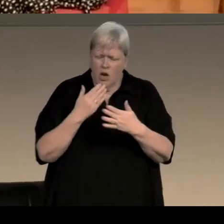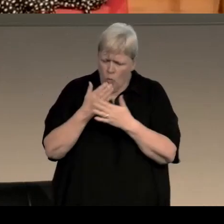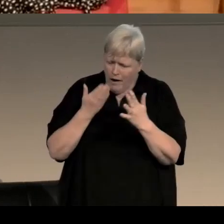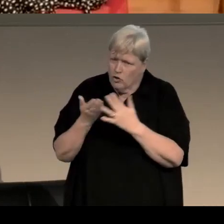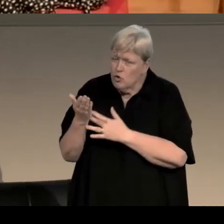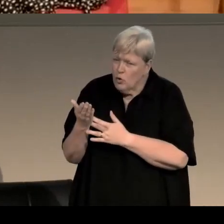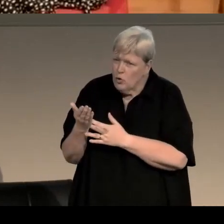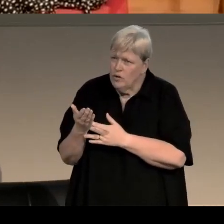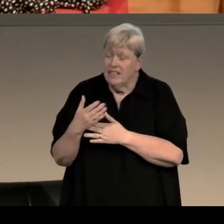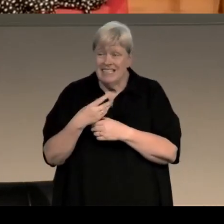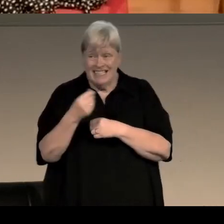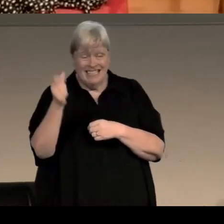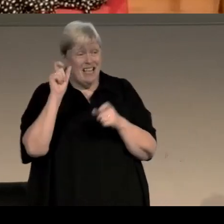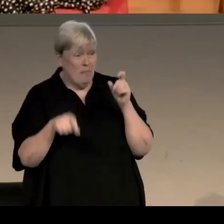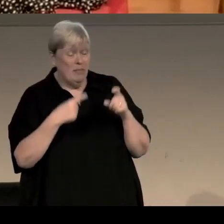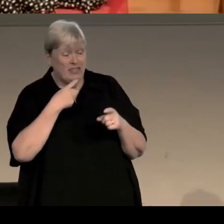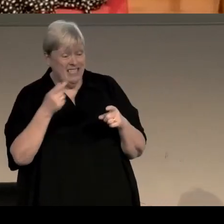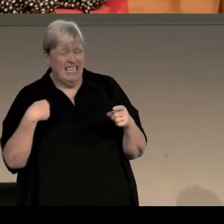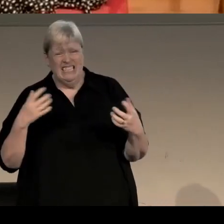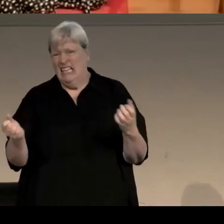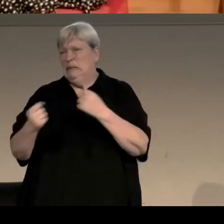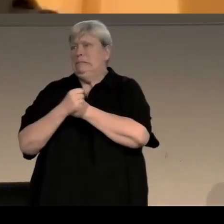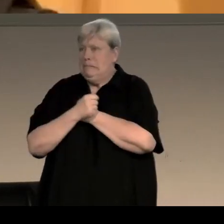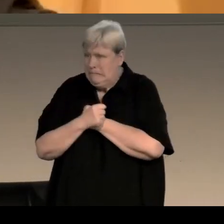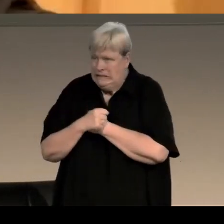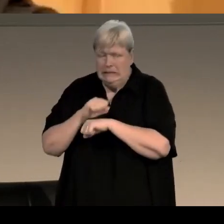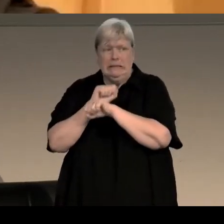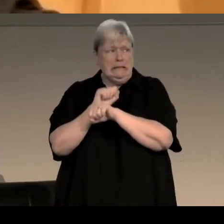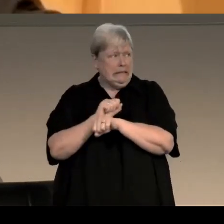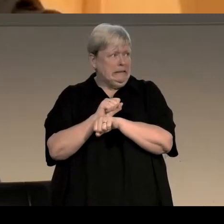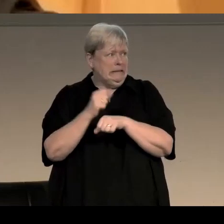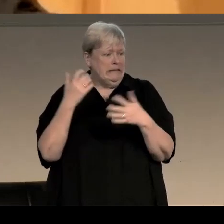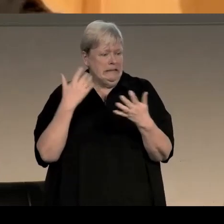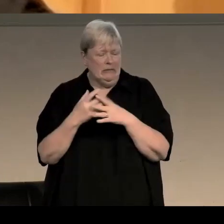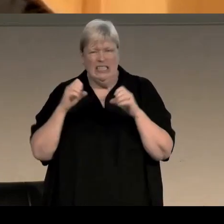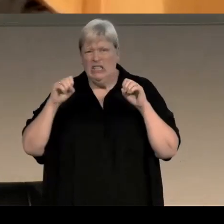I've heard some people say that they find that a straightjacket way of doing it, and they lose interest because they know what's happening next,